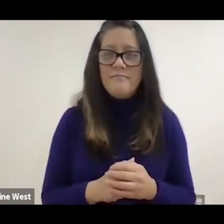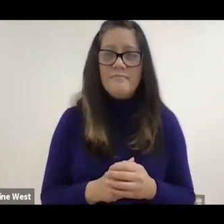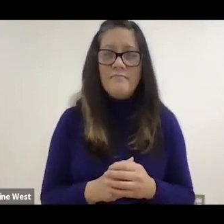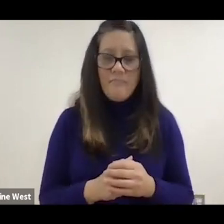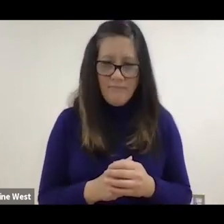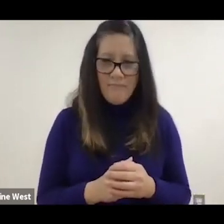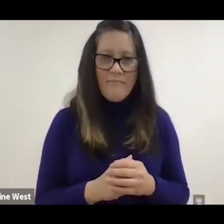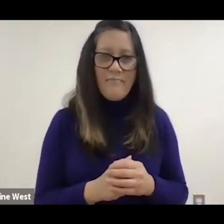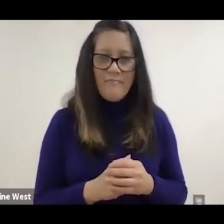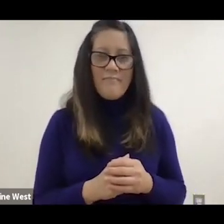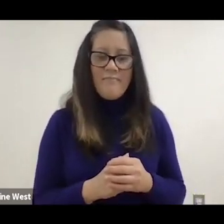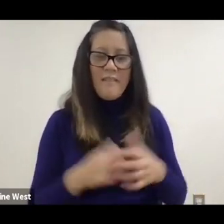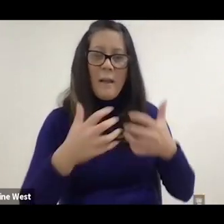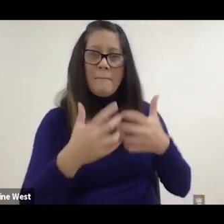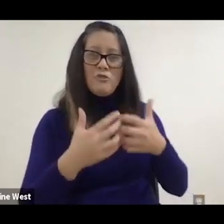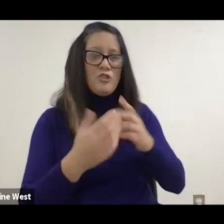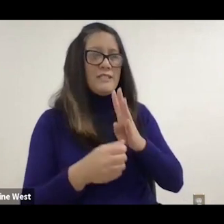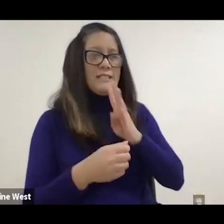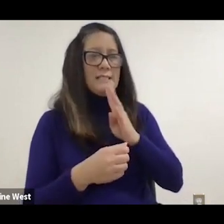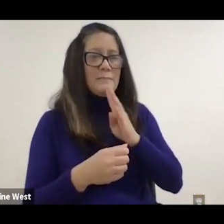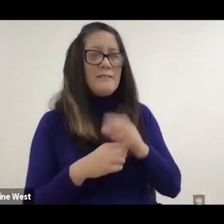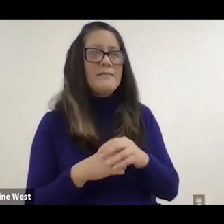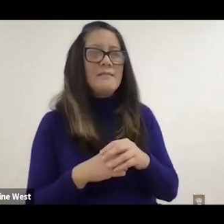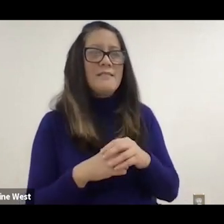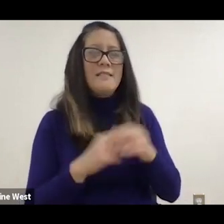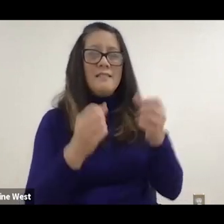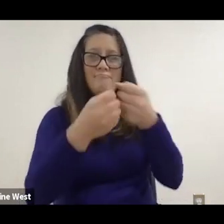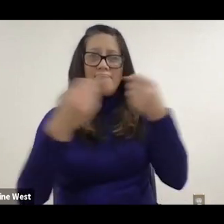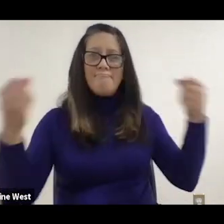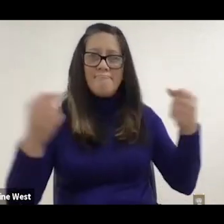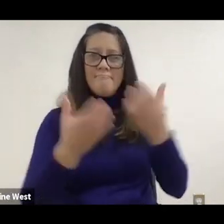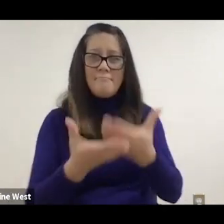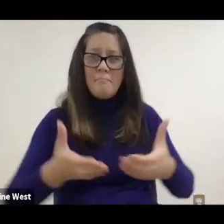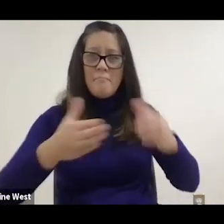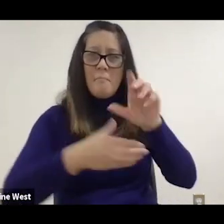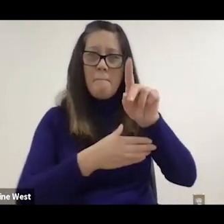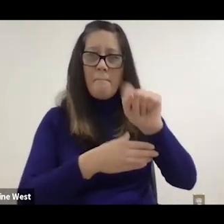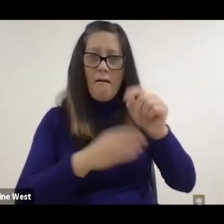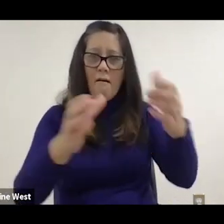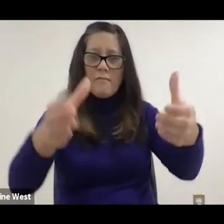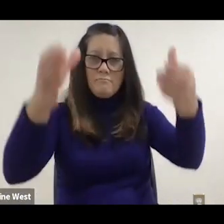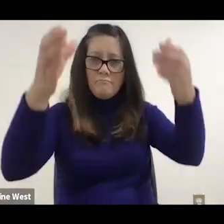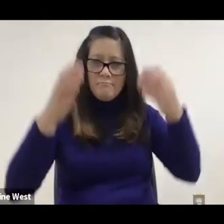Take out cooking pot from the lighted cabinet.